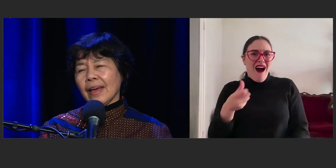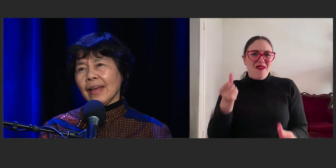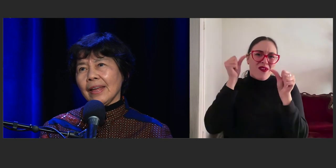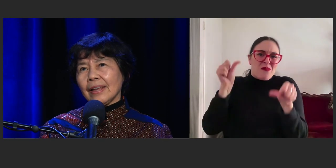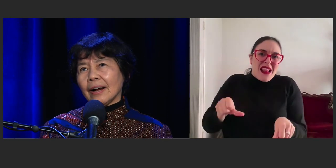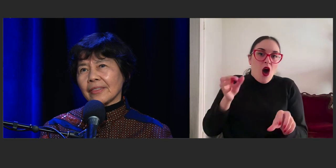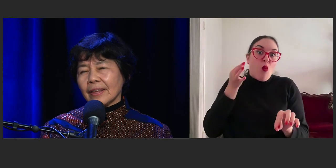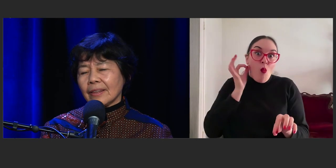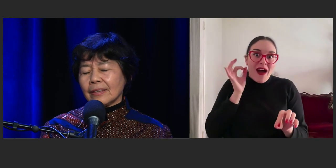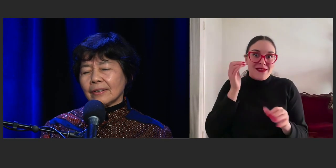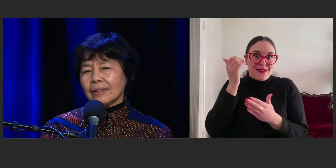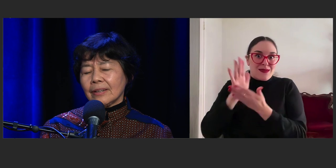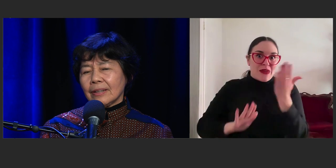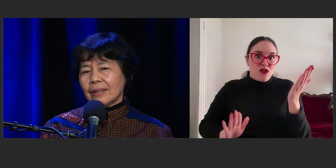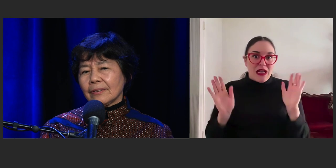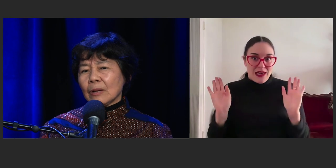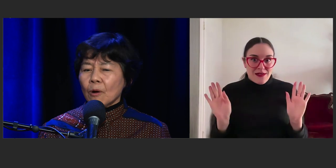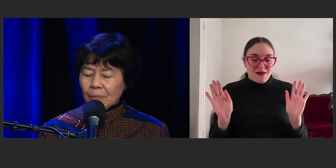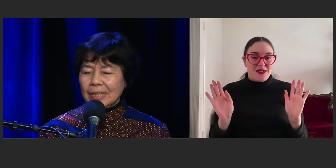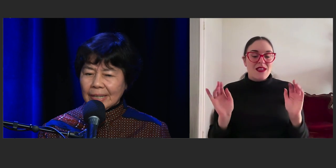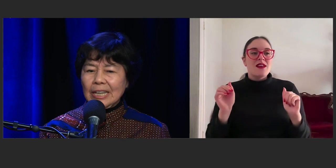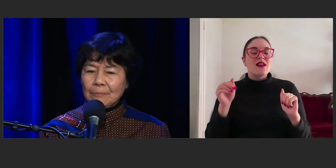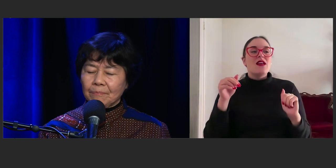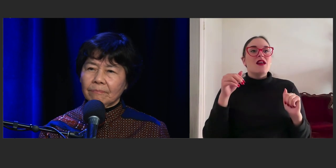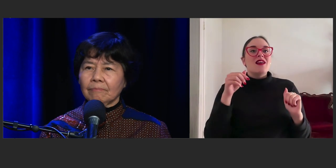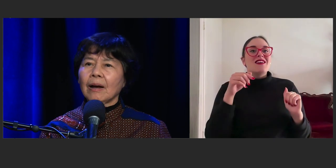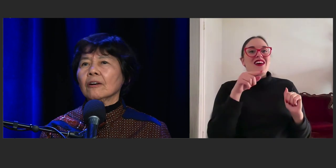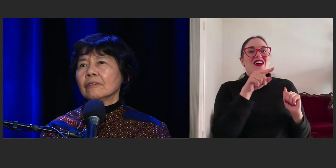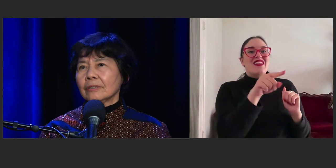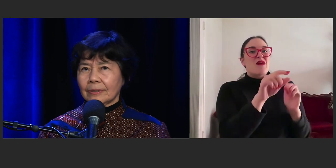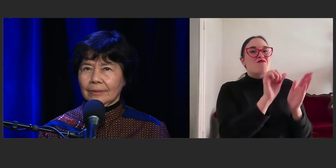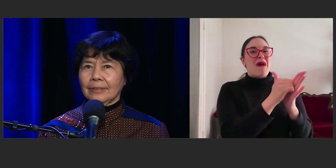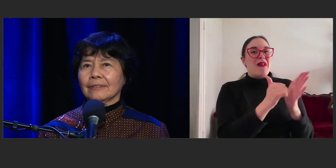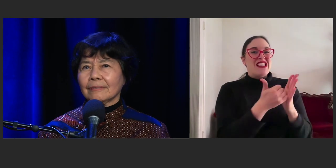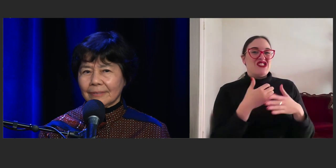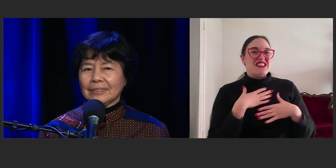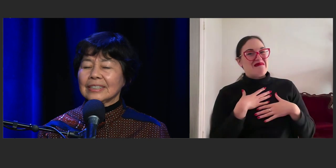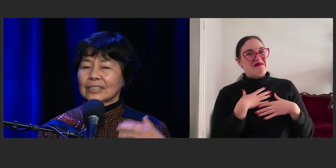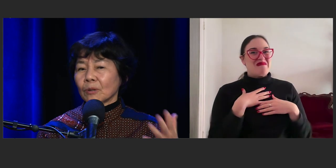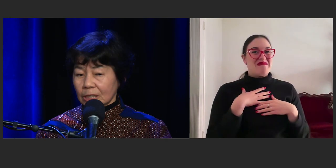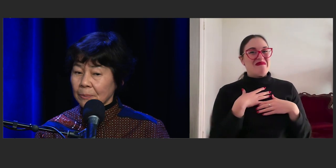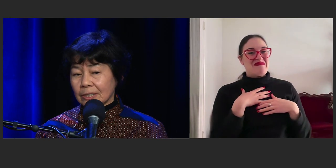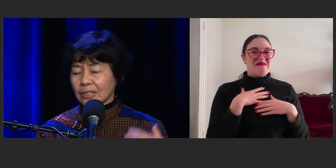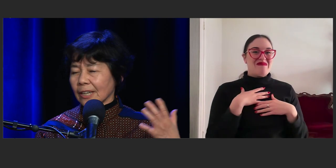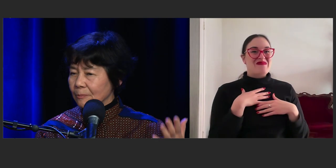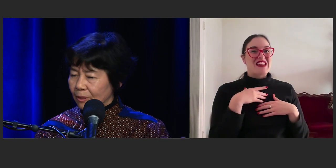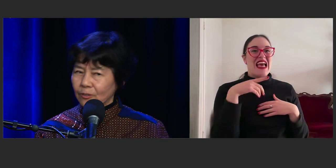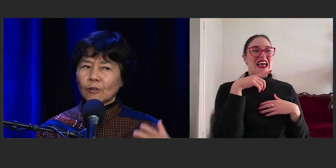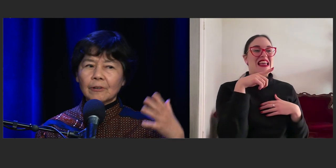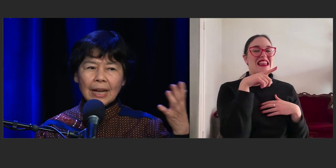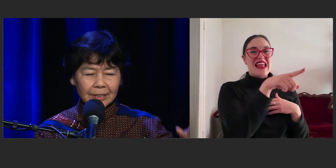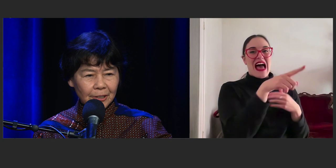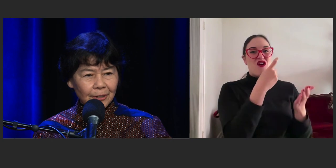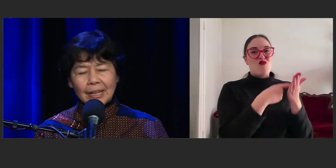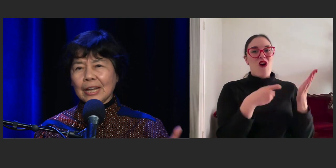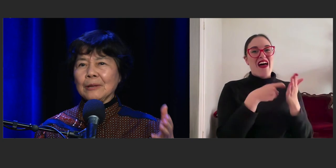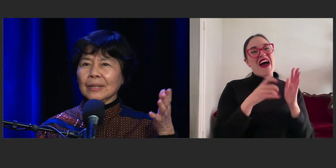I think they want me to keep my own, this is what's been selling before under your name.